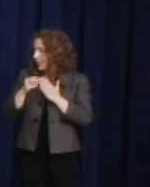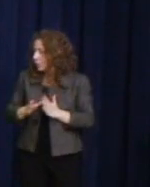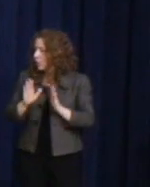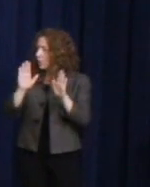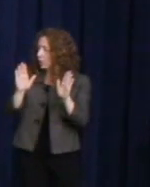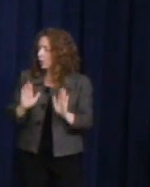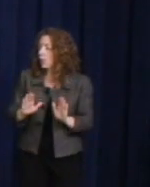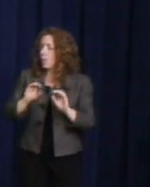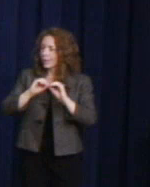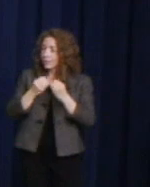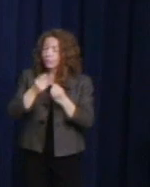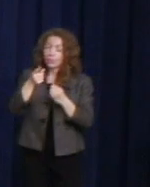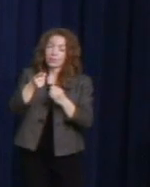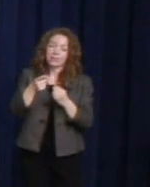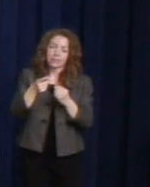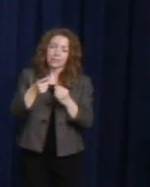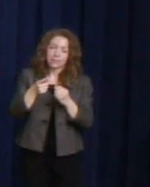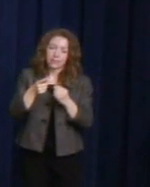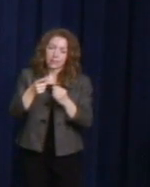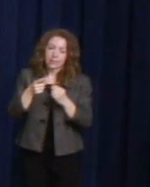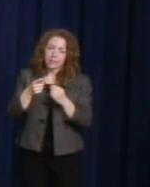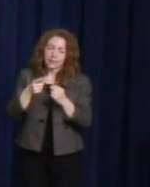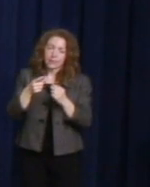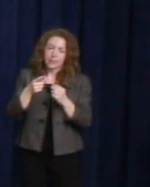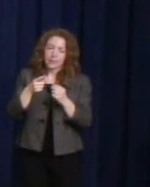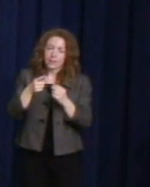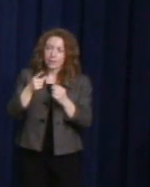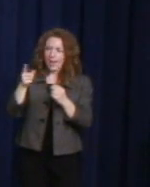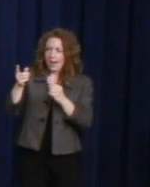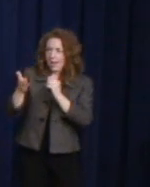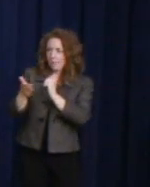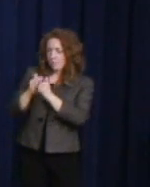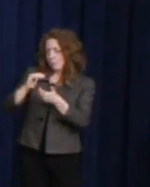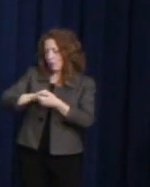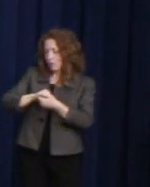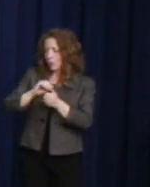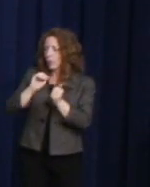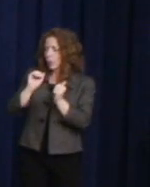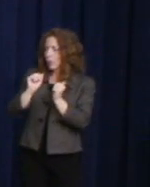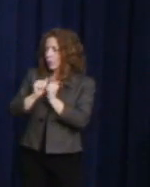upon the partnership of Stuart Milk and the Harvey Milk Foundation. Torey Carter of the Victory Fund.